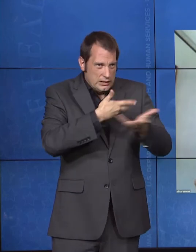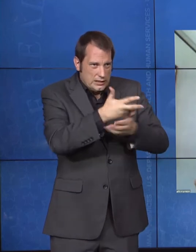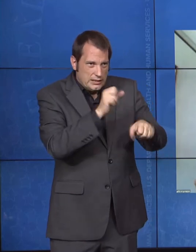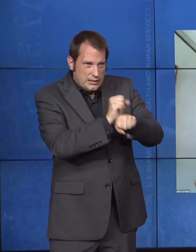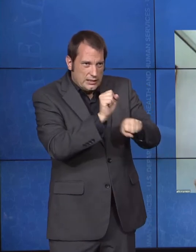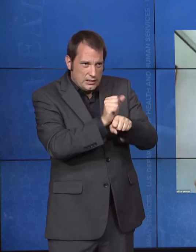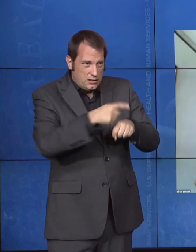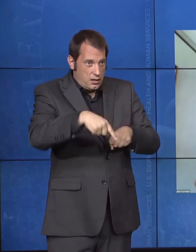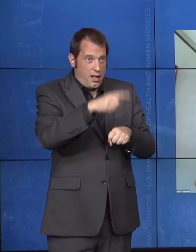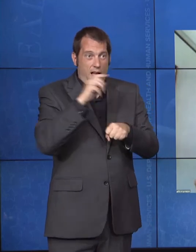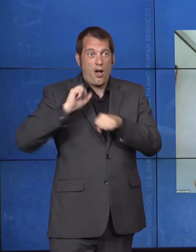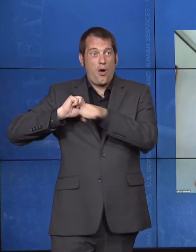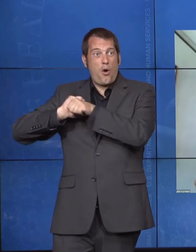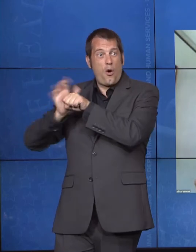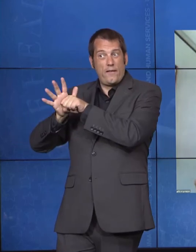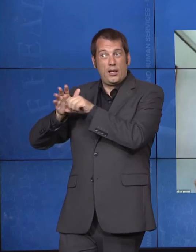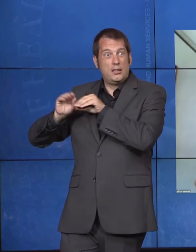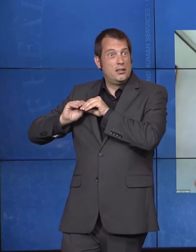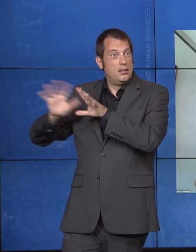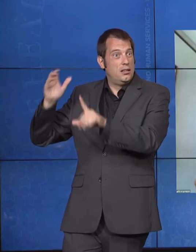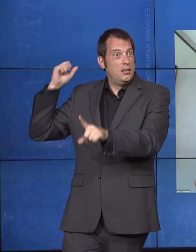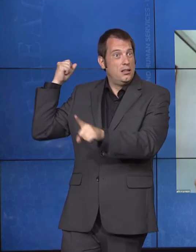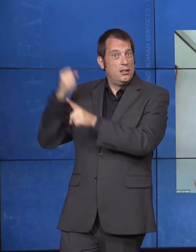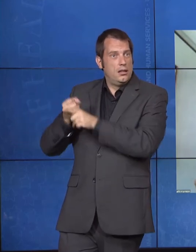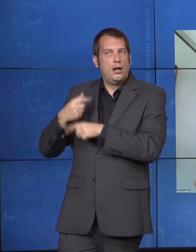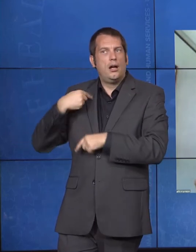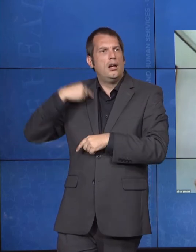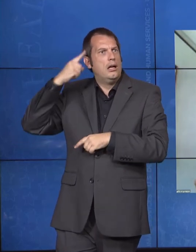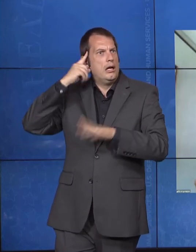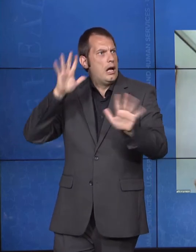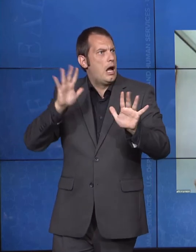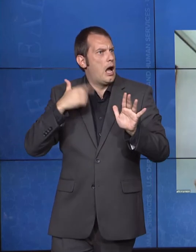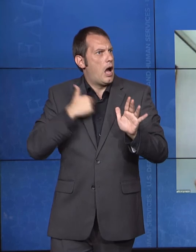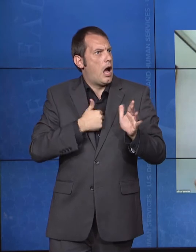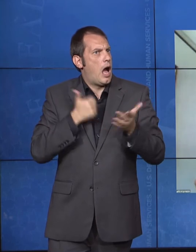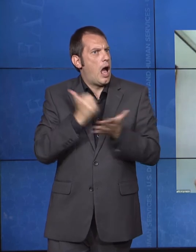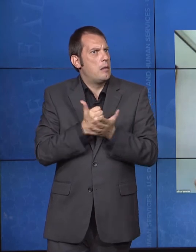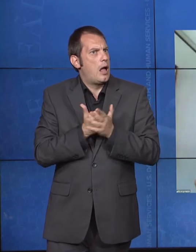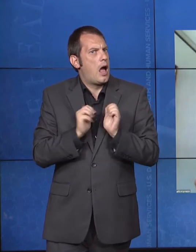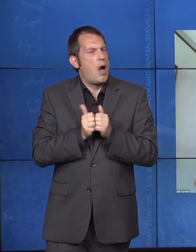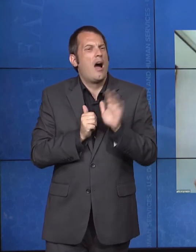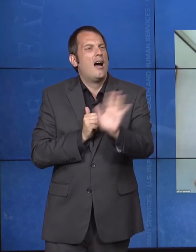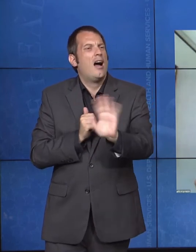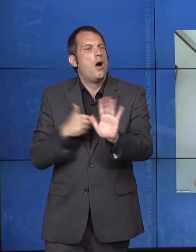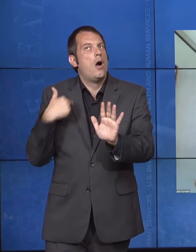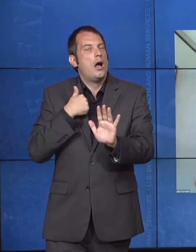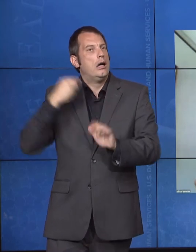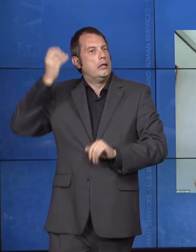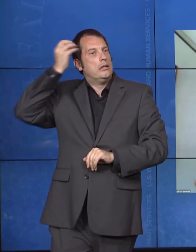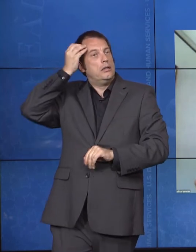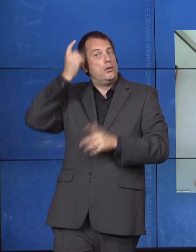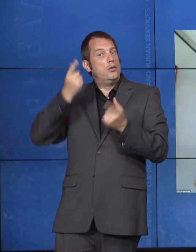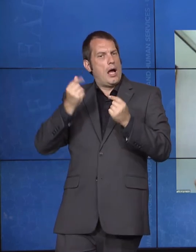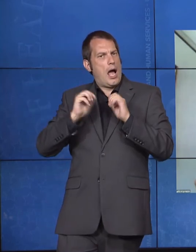enhance their lives and their quality of lives during a crisis and help those additional